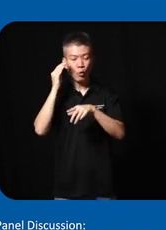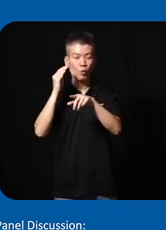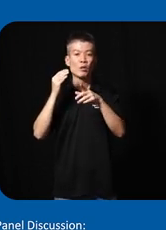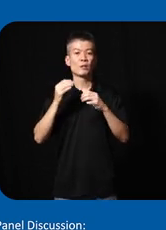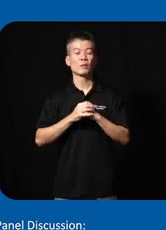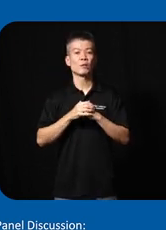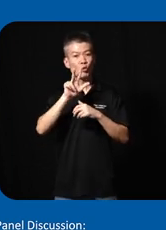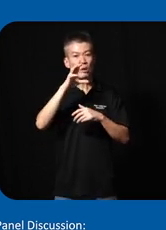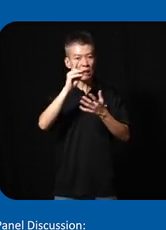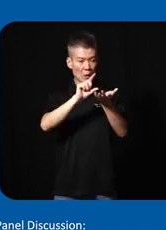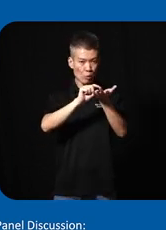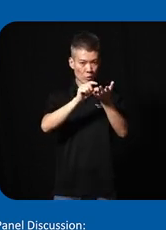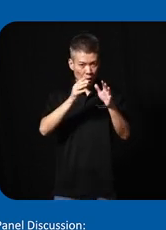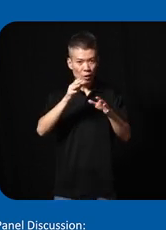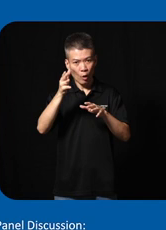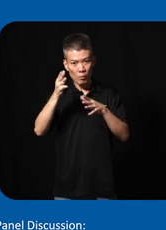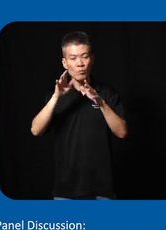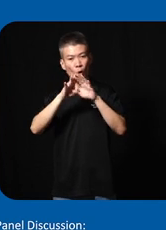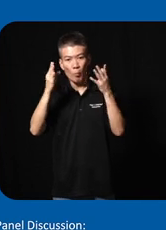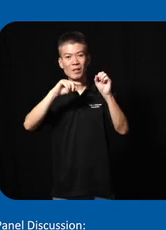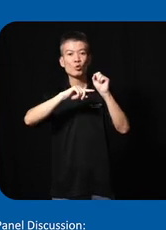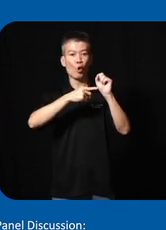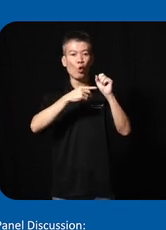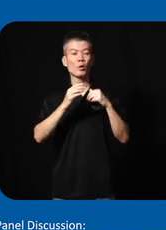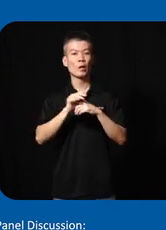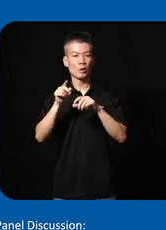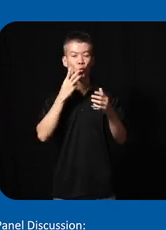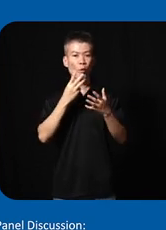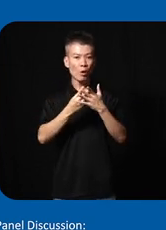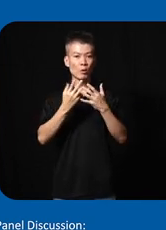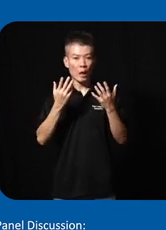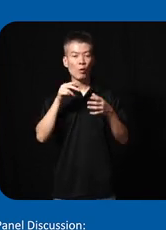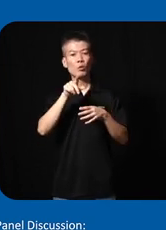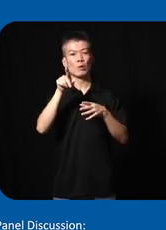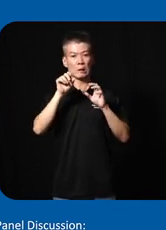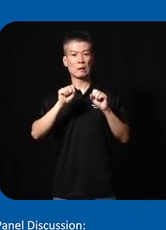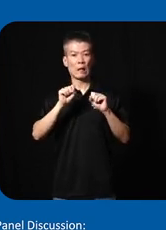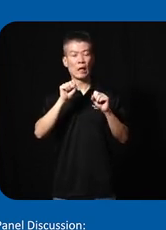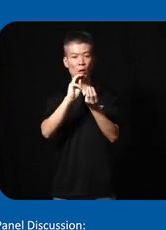that 3D printers a lot of them are open source as well and that's how they are able to modify